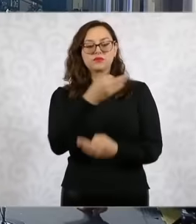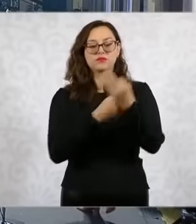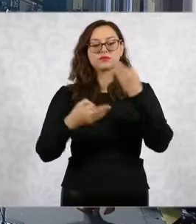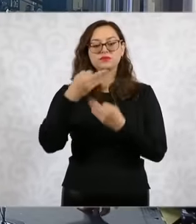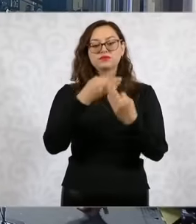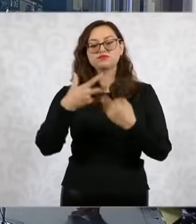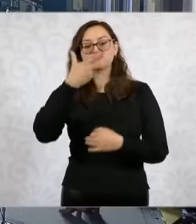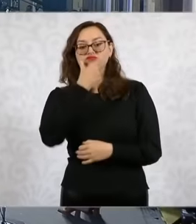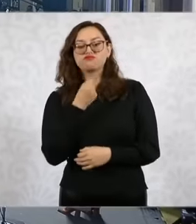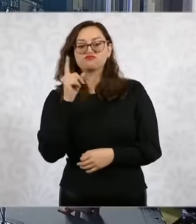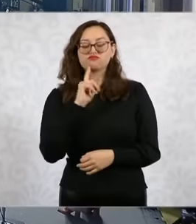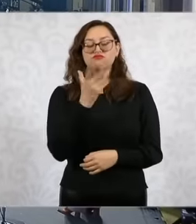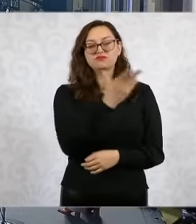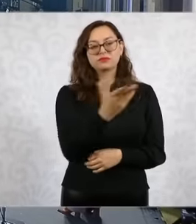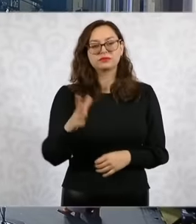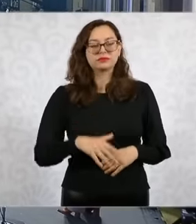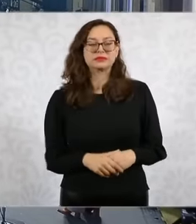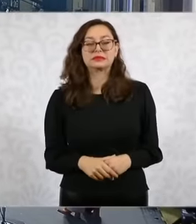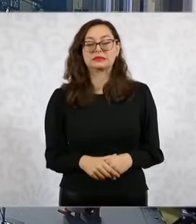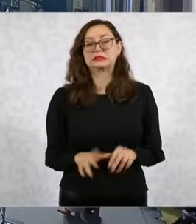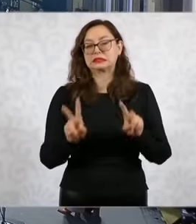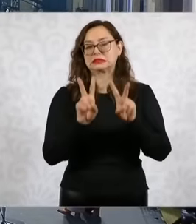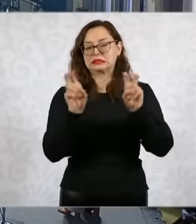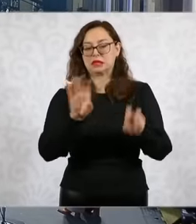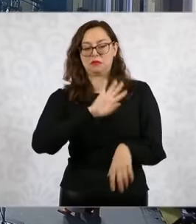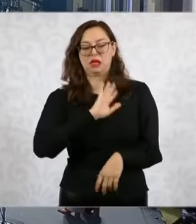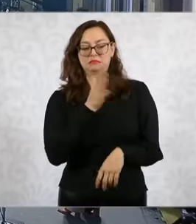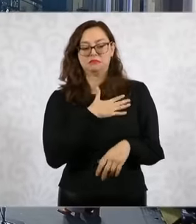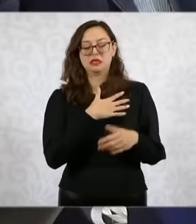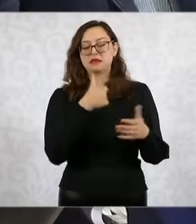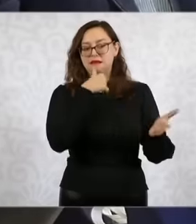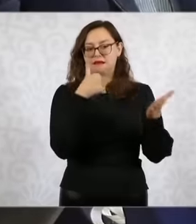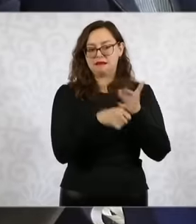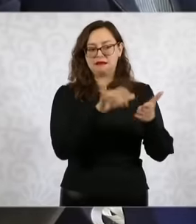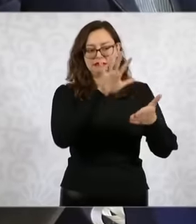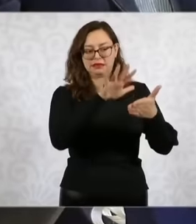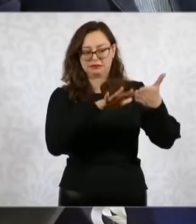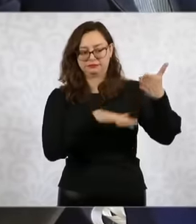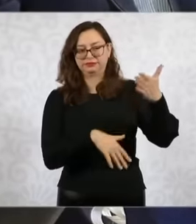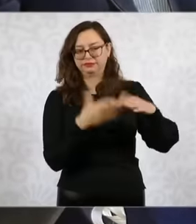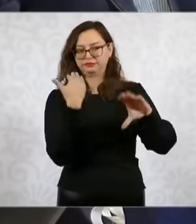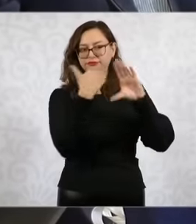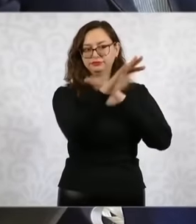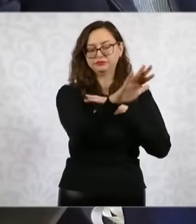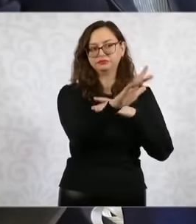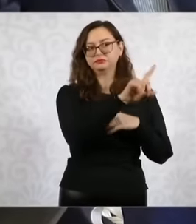letter from Spain What is the current situation of the diplomatic relationship with Spain between Mexico between